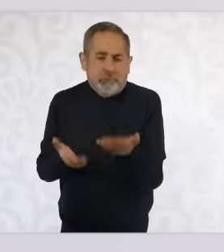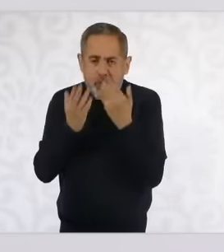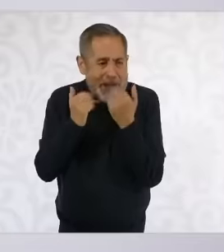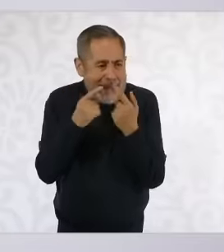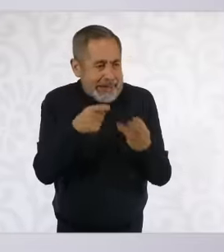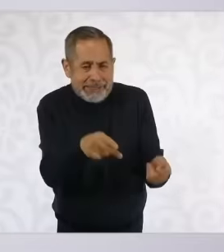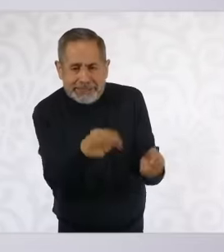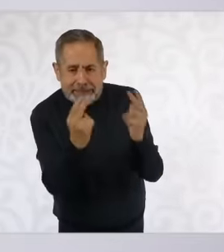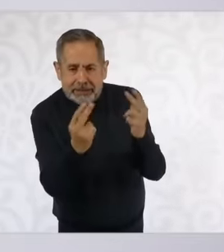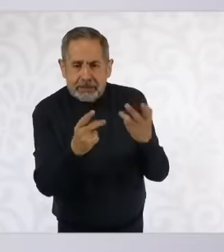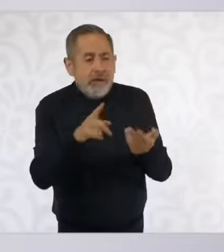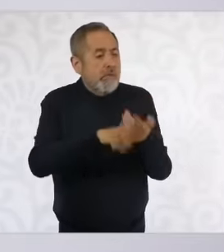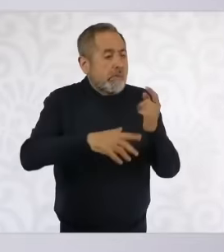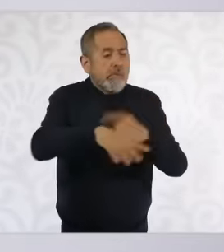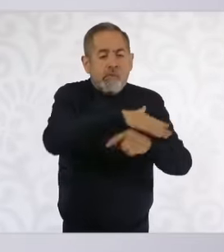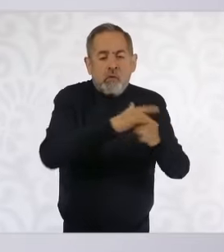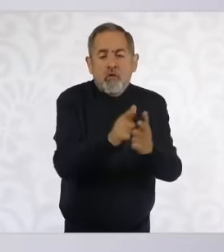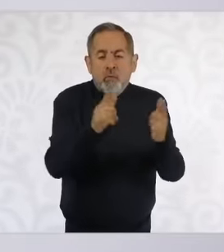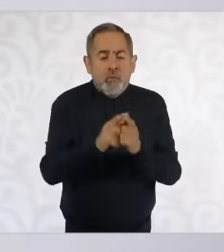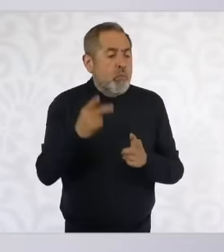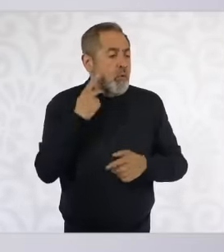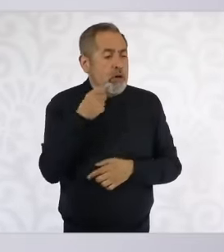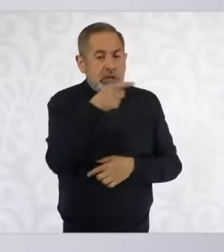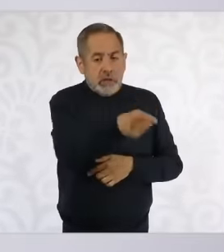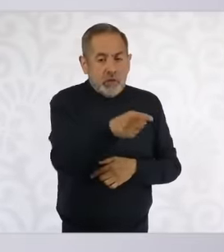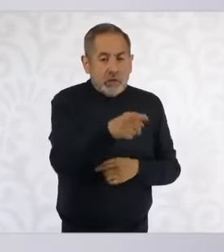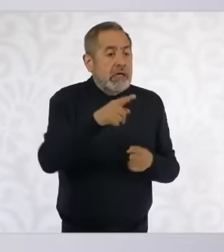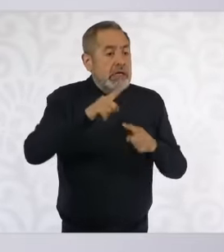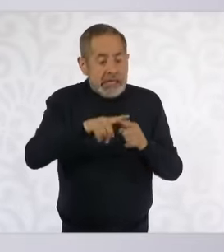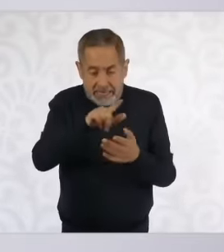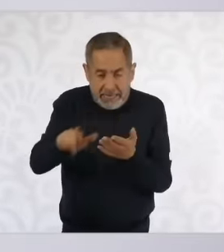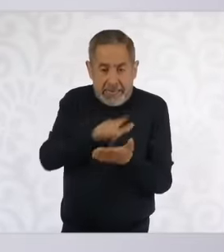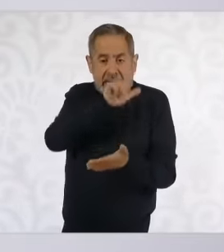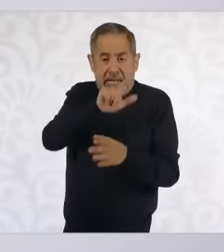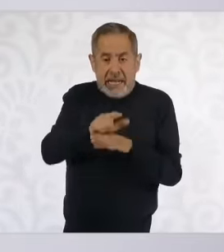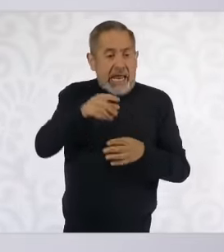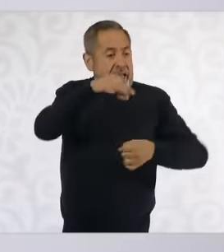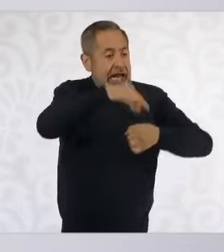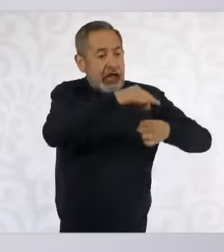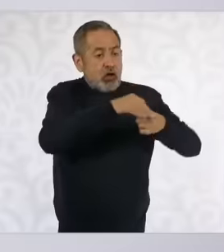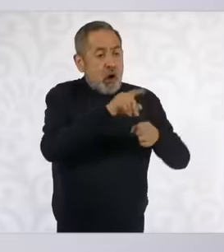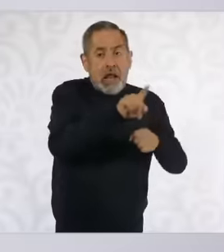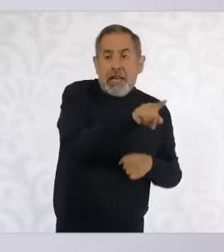they are political parties that in any case are governed by electoral laws and in any case,